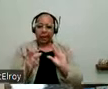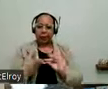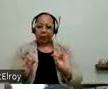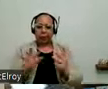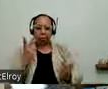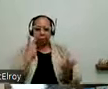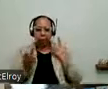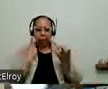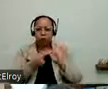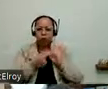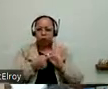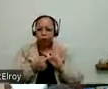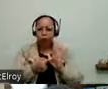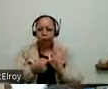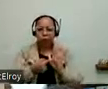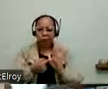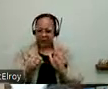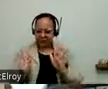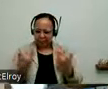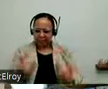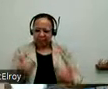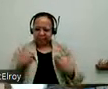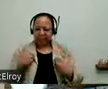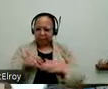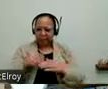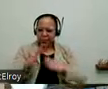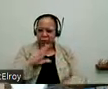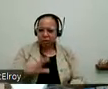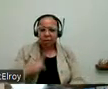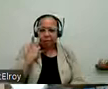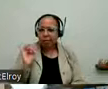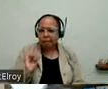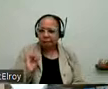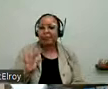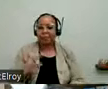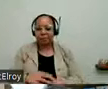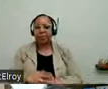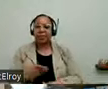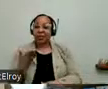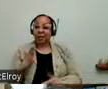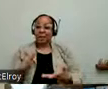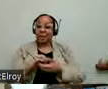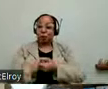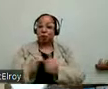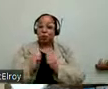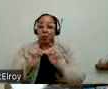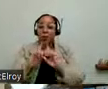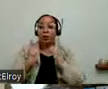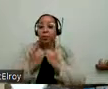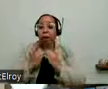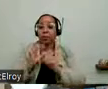have disability here in the City of Chicago. And so this is a partnership